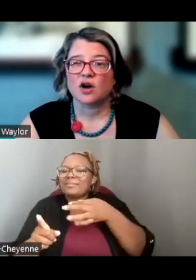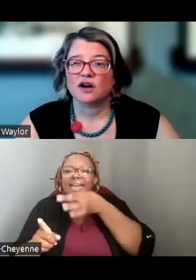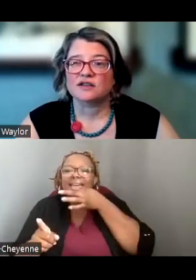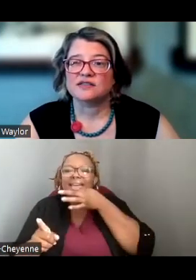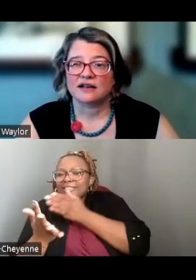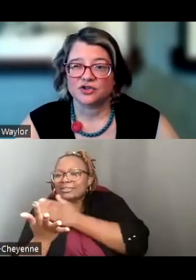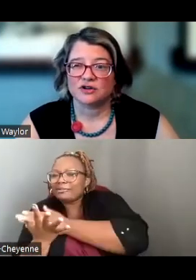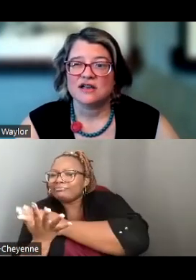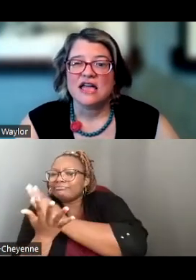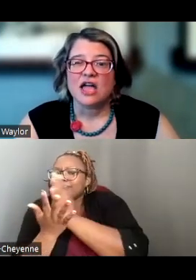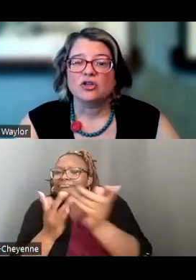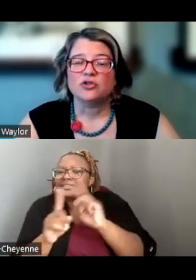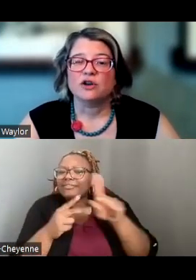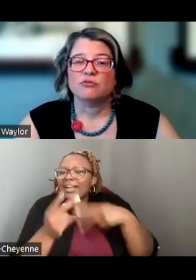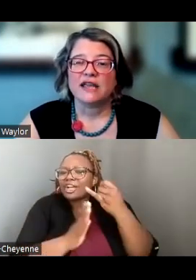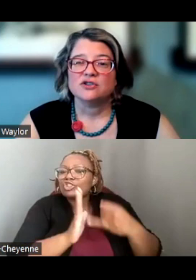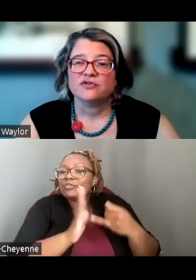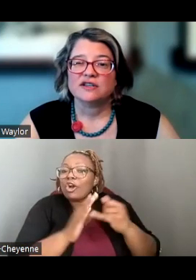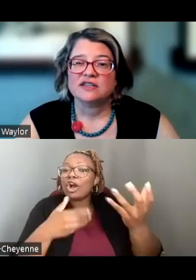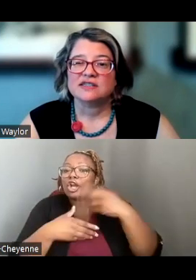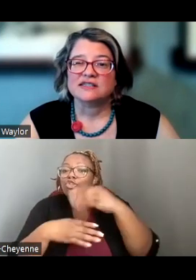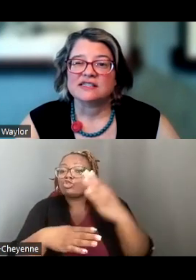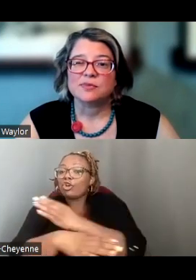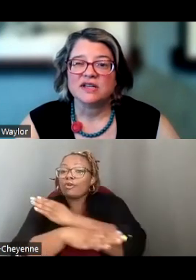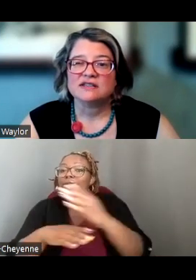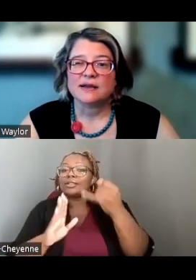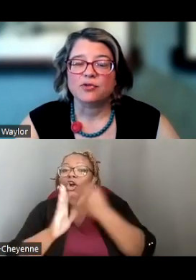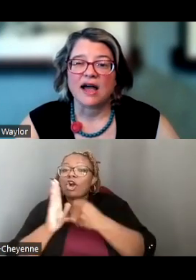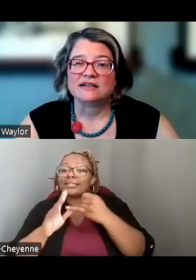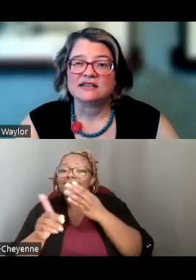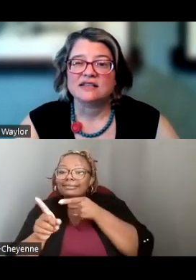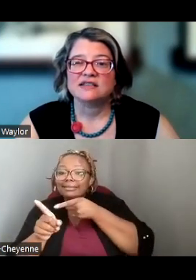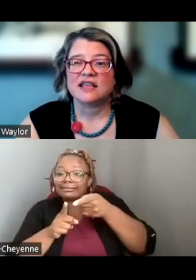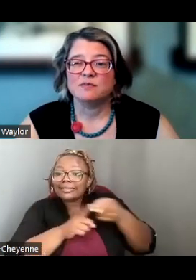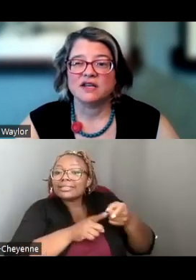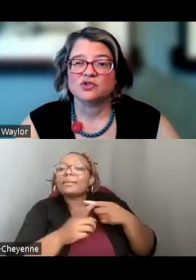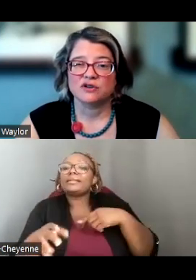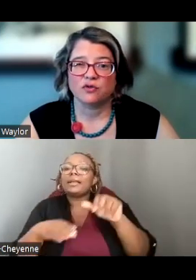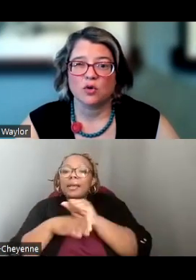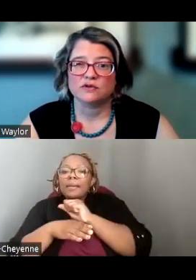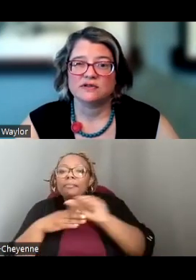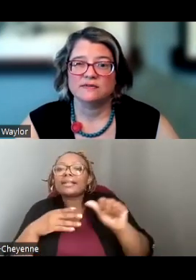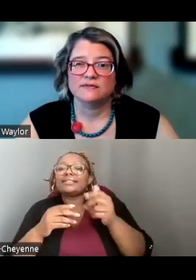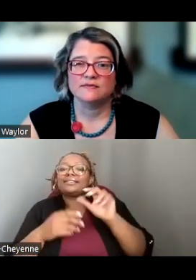THE ARTS SECTOR INCLUDING A RANGE OF ARTISTIC DISCIPLINES AND PRACTICES AND ADMINISTRATIVE ROLES.